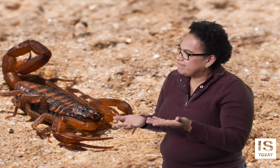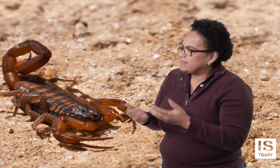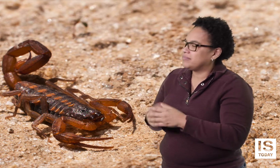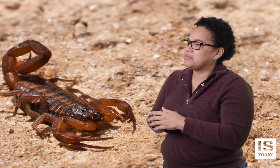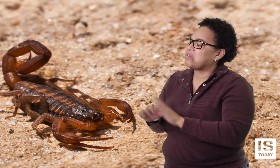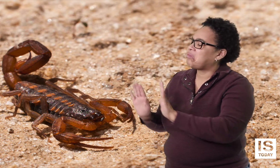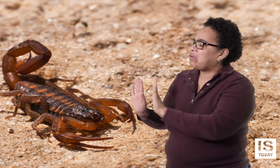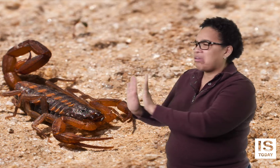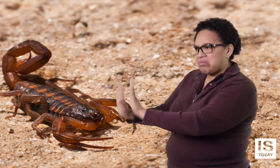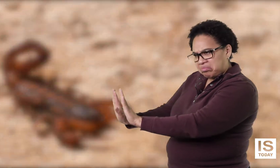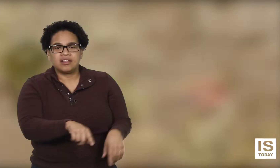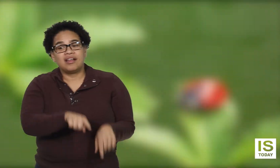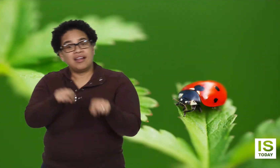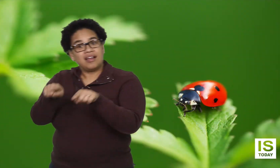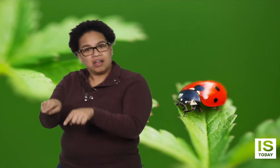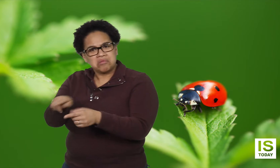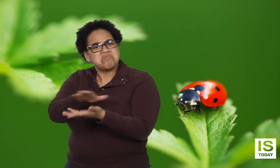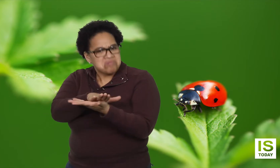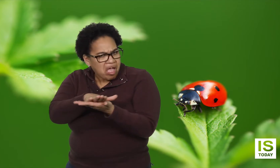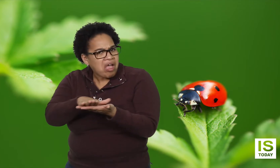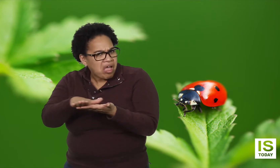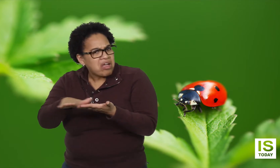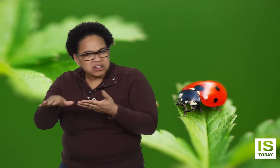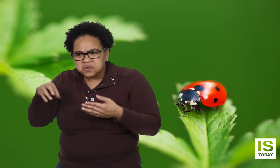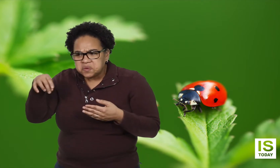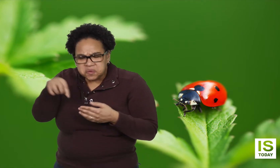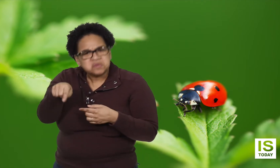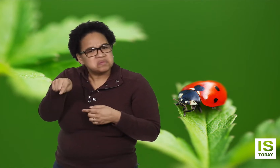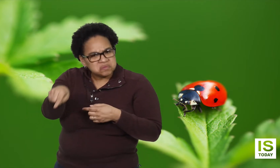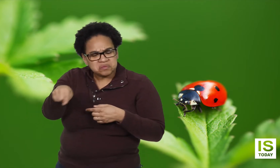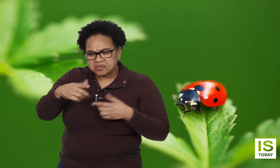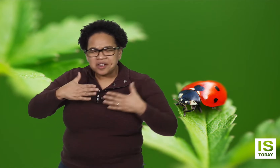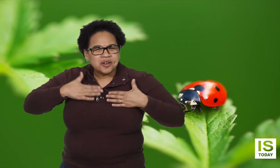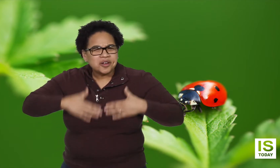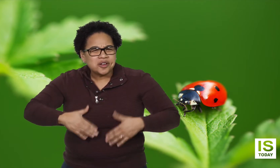Ladybug are nice and